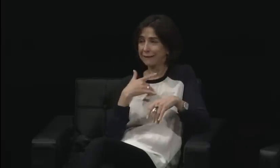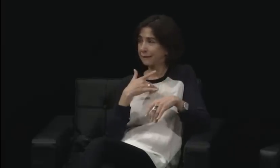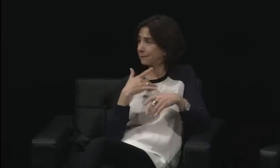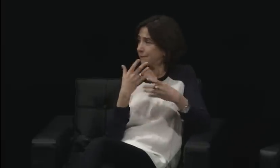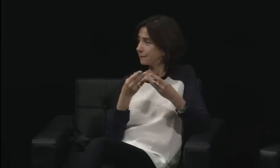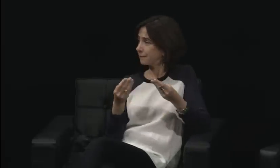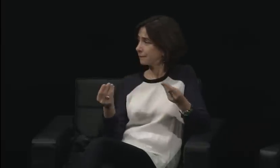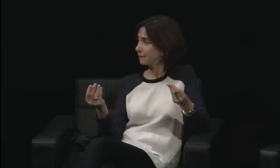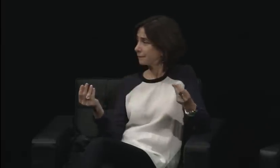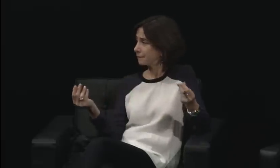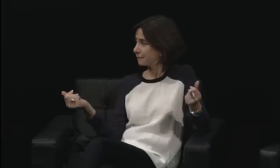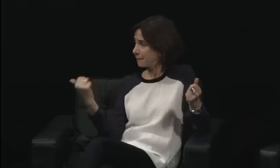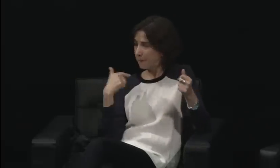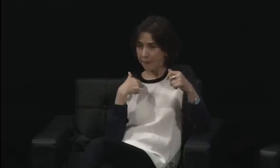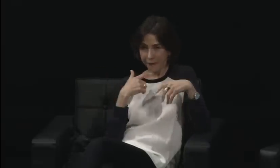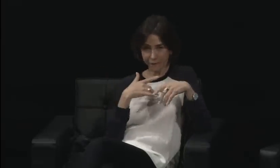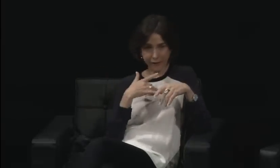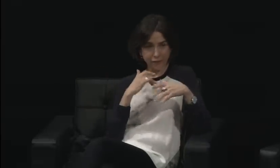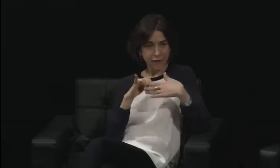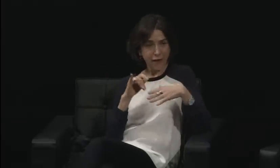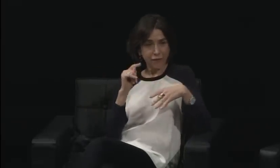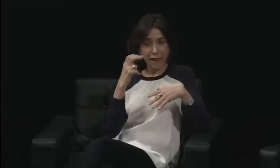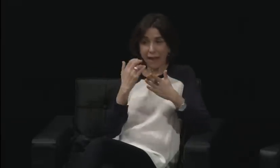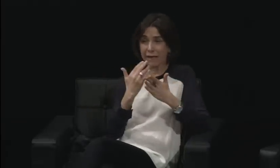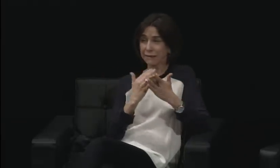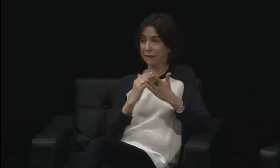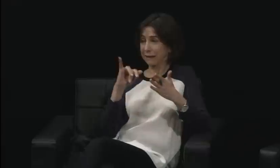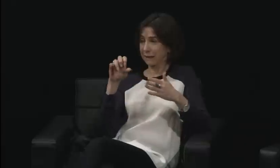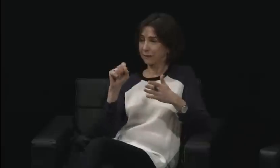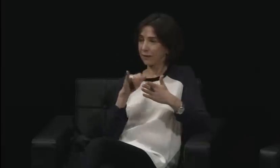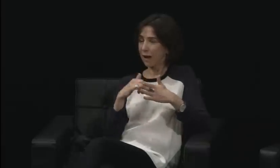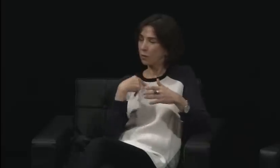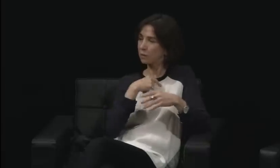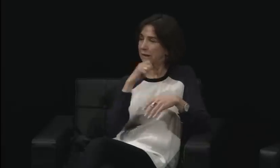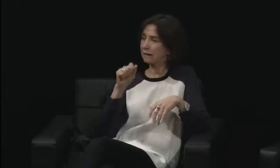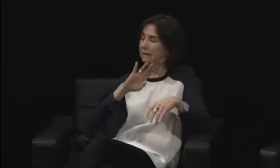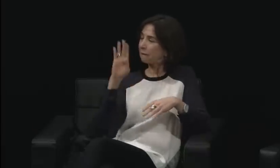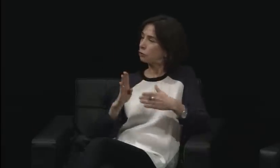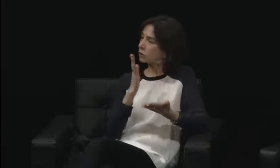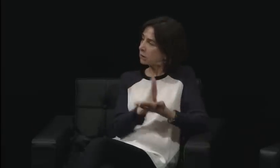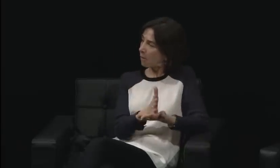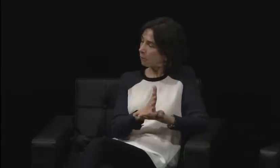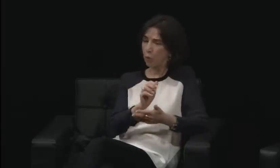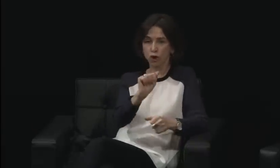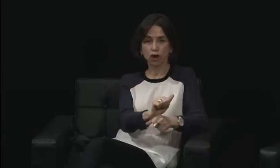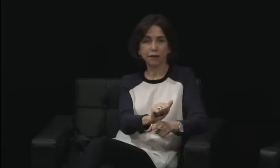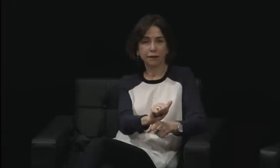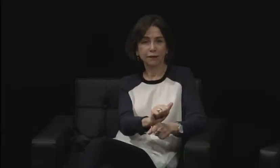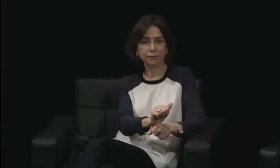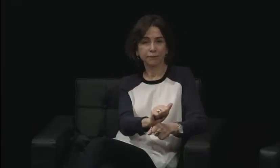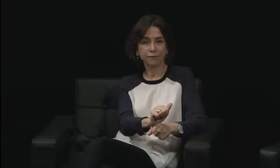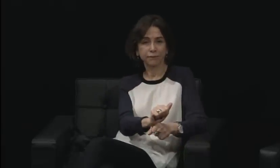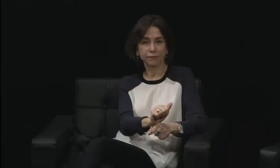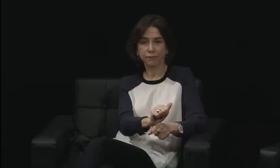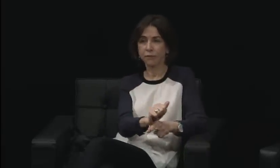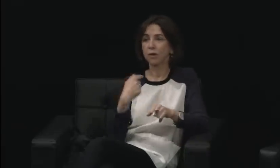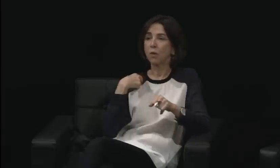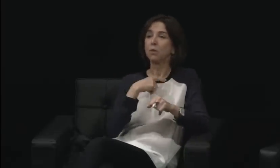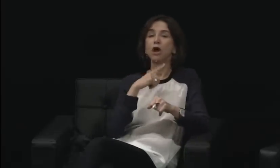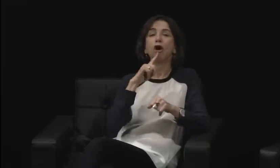What does this really mean to us? That leads to the last question.